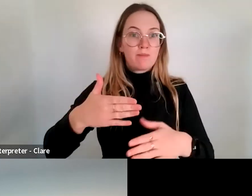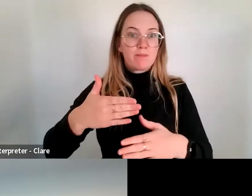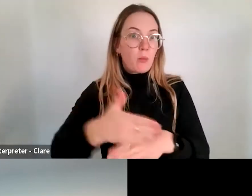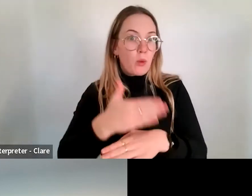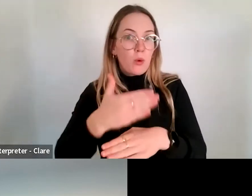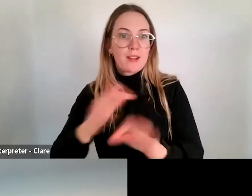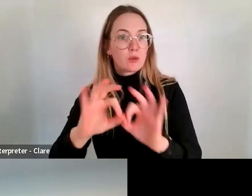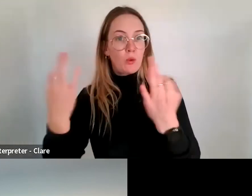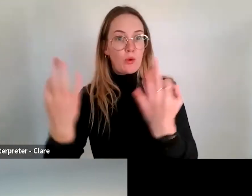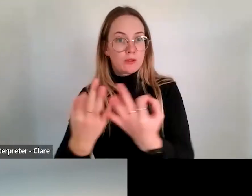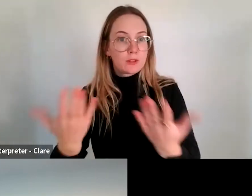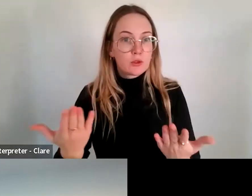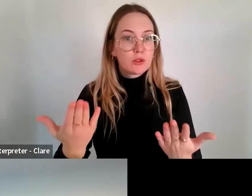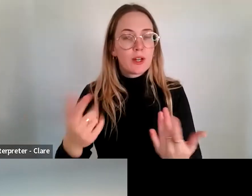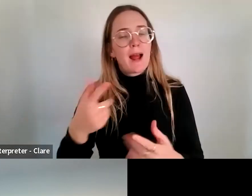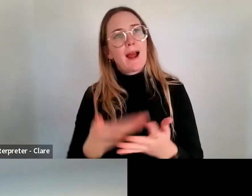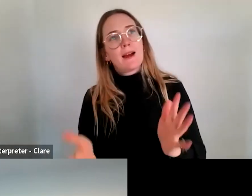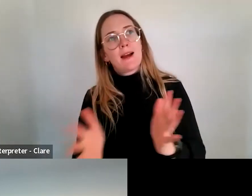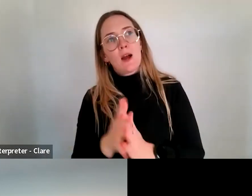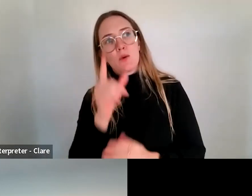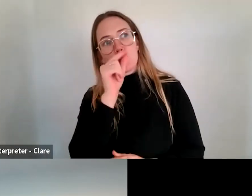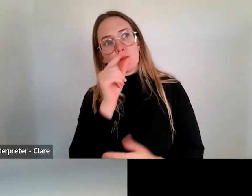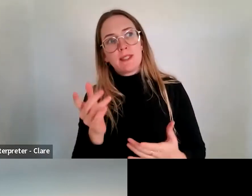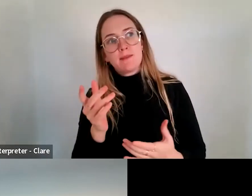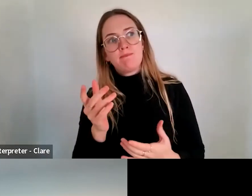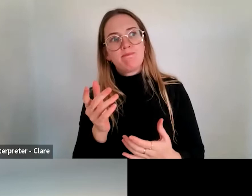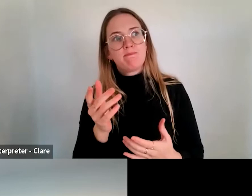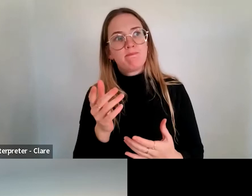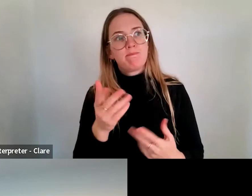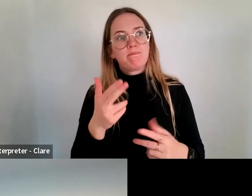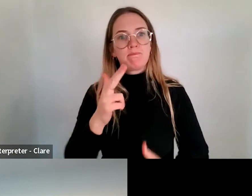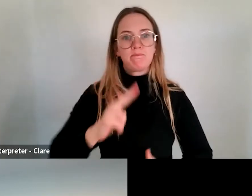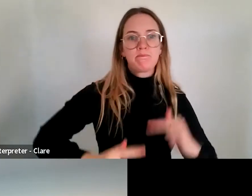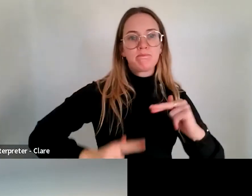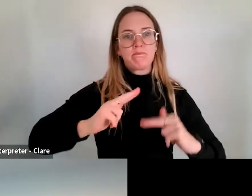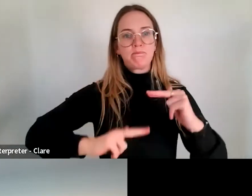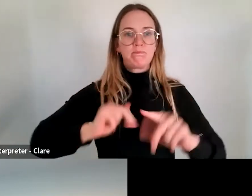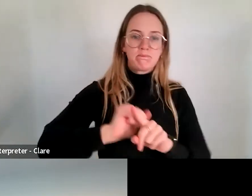organisation could be, I guess, extended or developed or supported through this process.